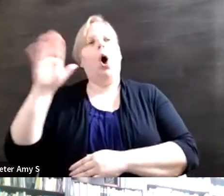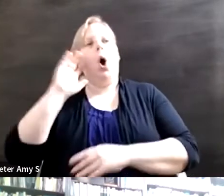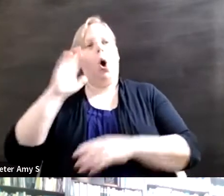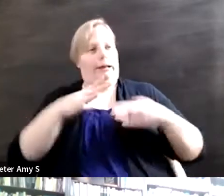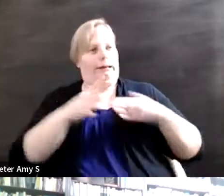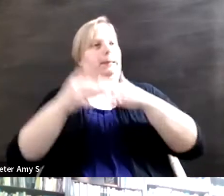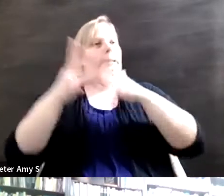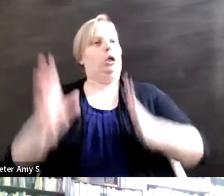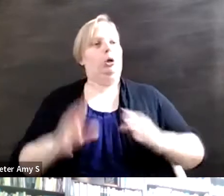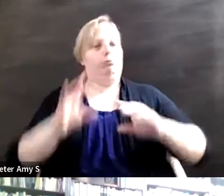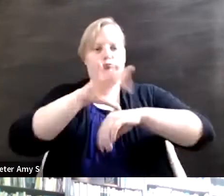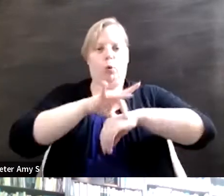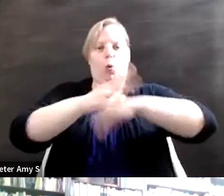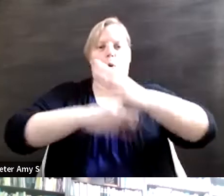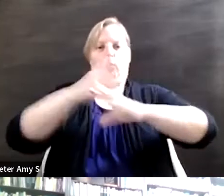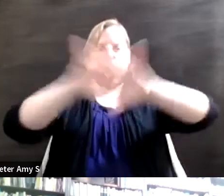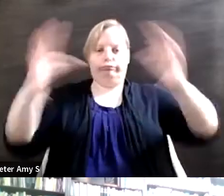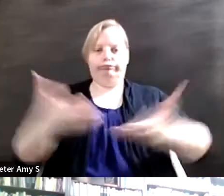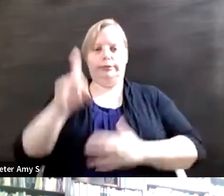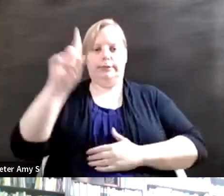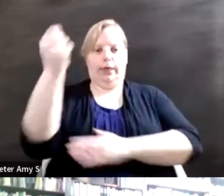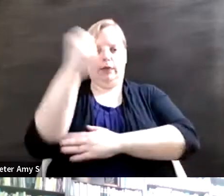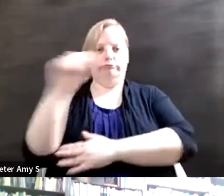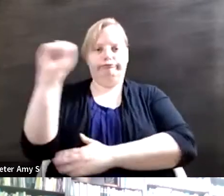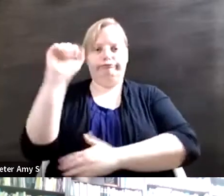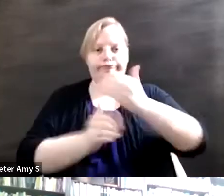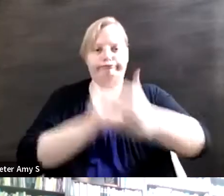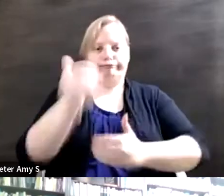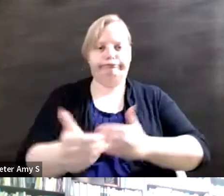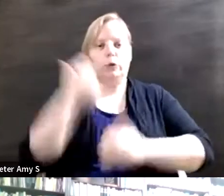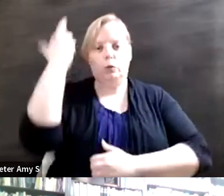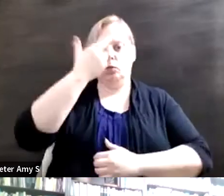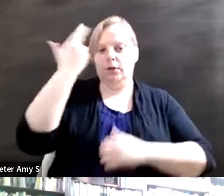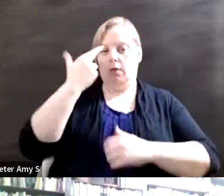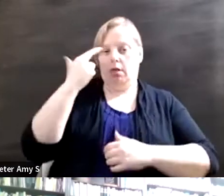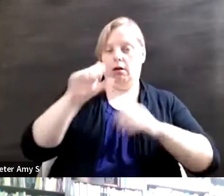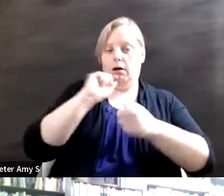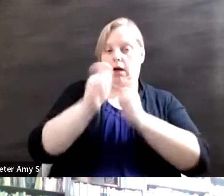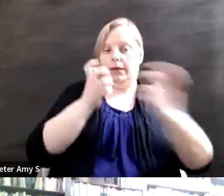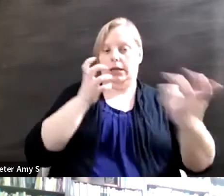disability movements. The idea of reasonable accommodations is one of our best exports. The